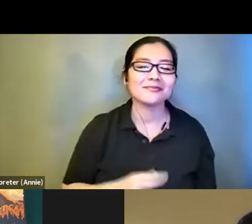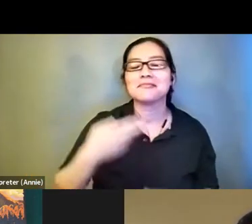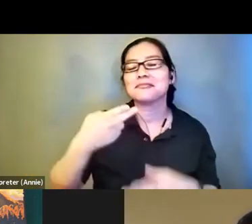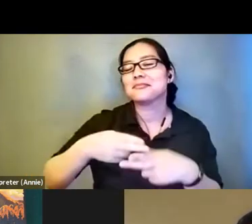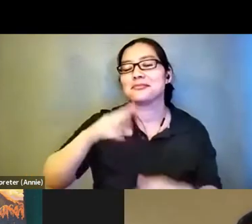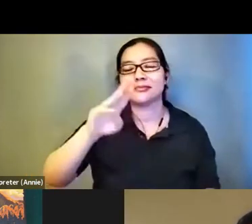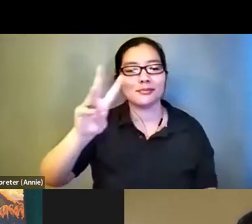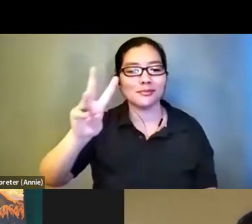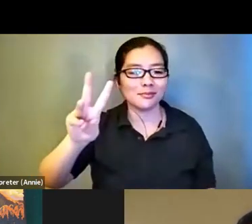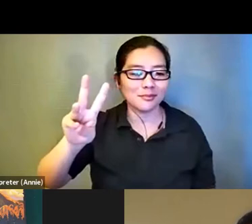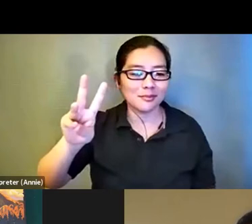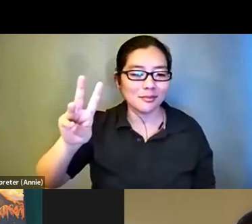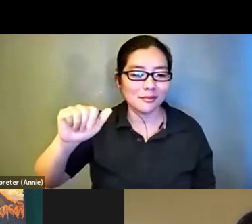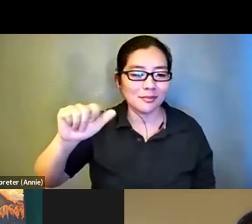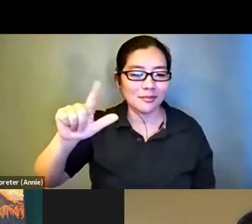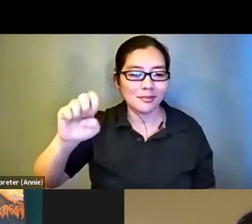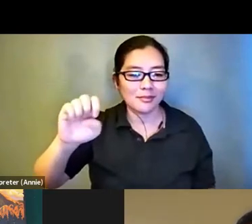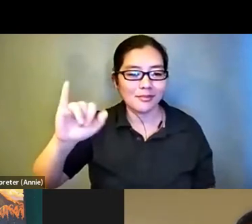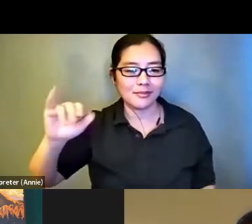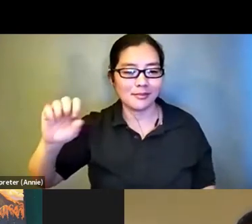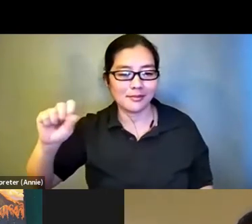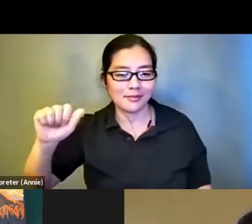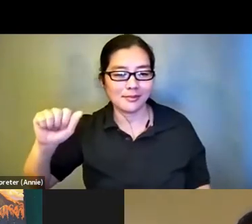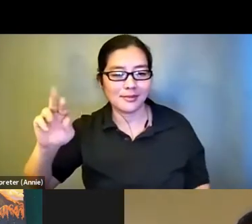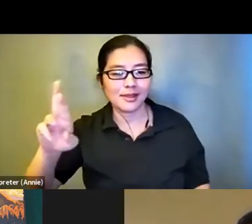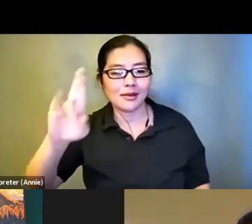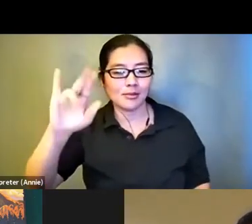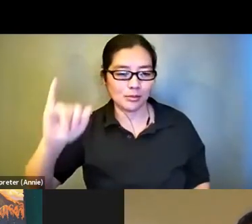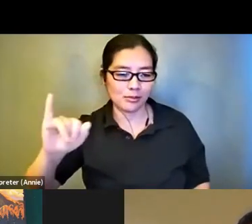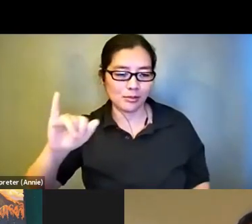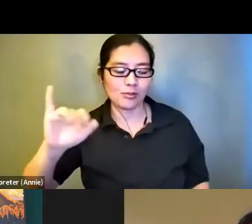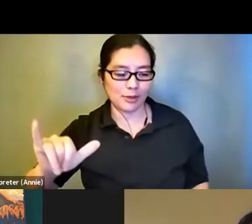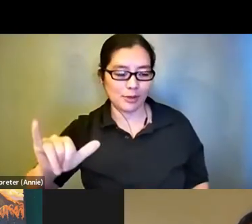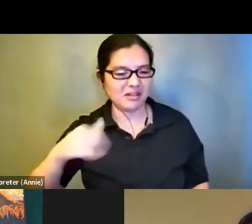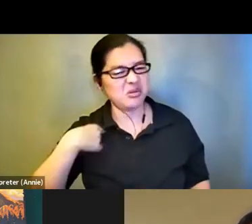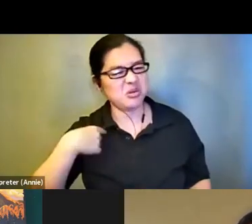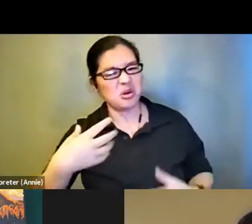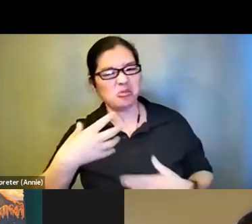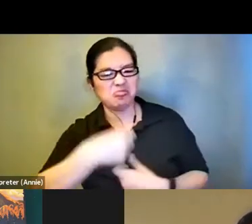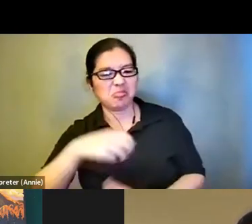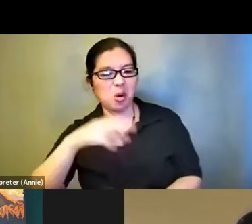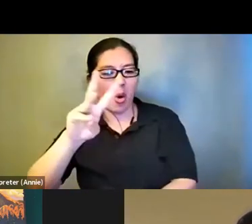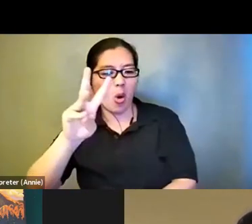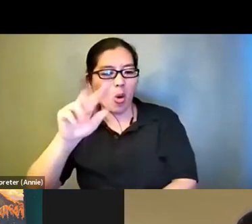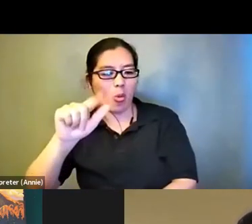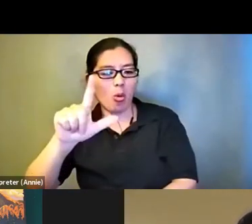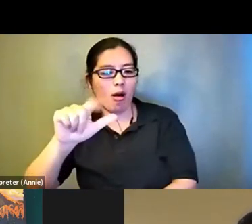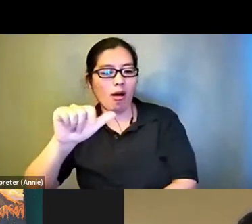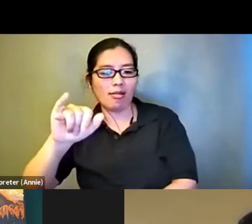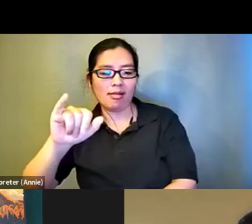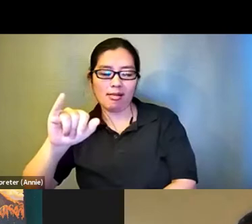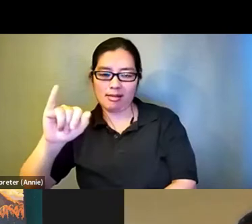Walei Sabry. You can wall my Wally or Walei. I identify as